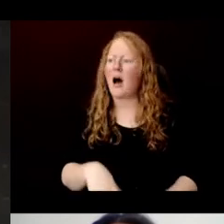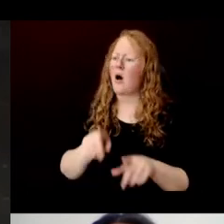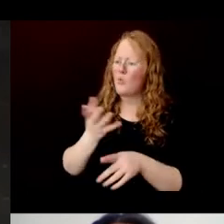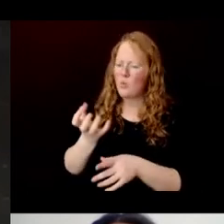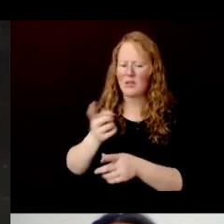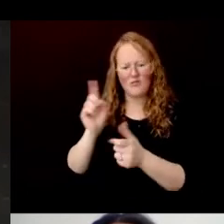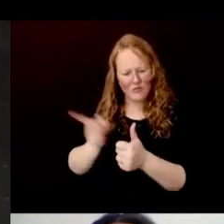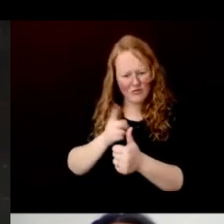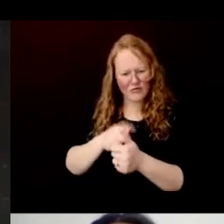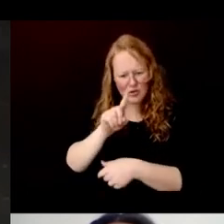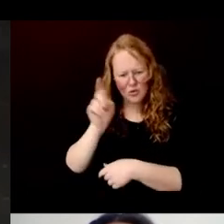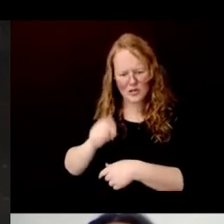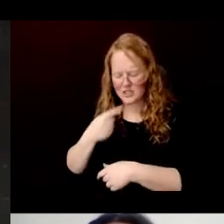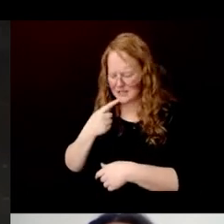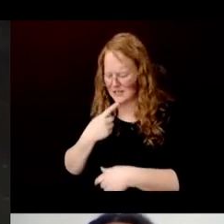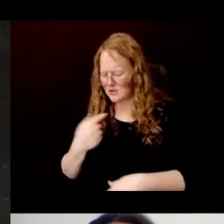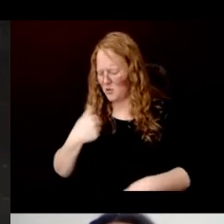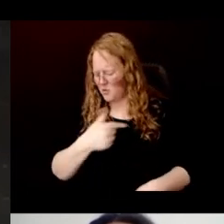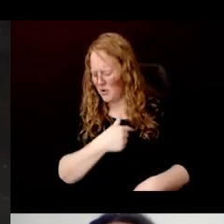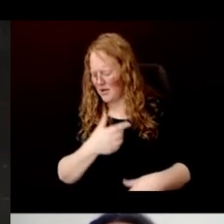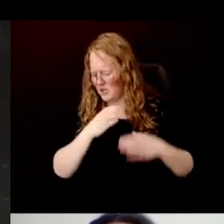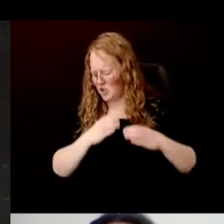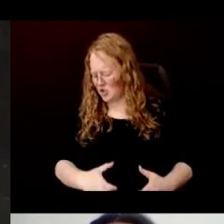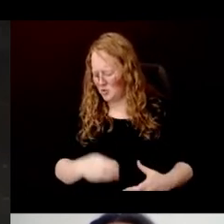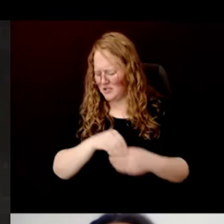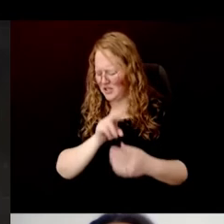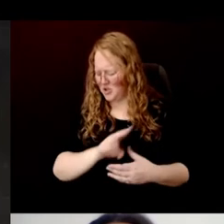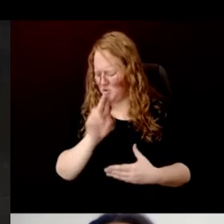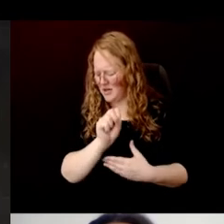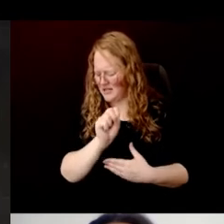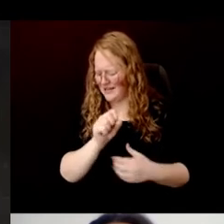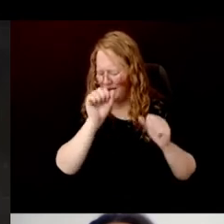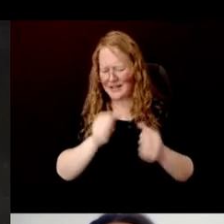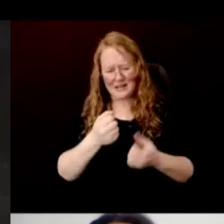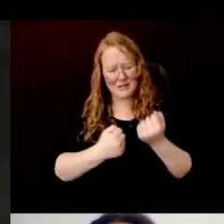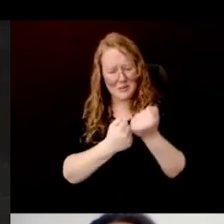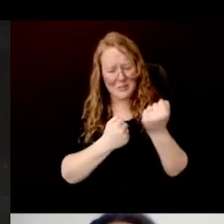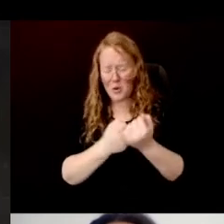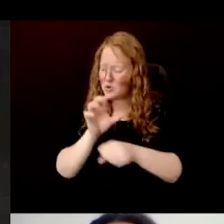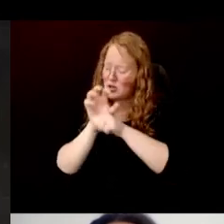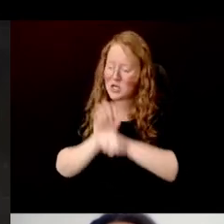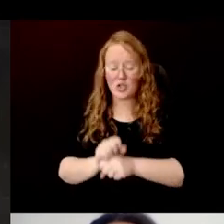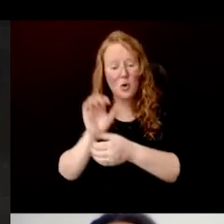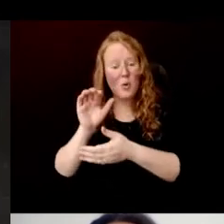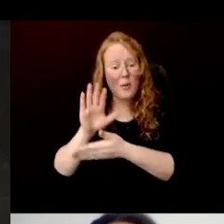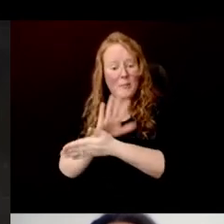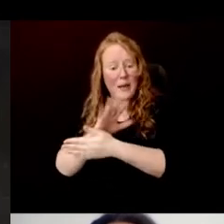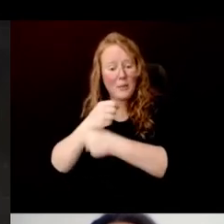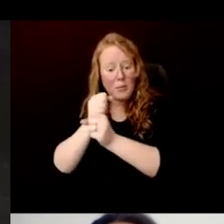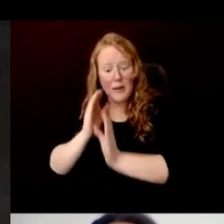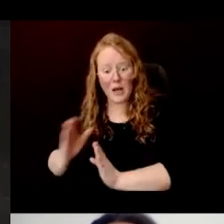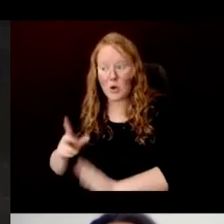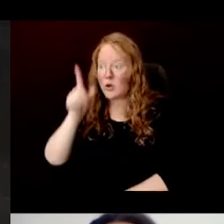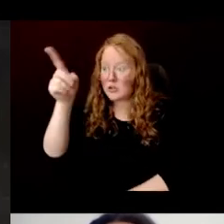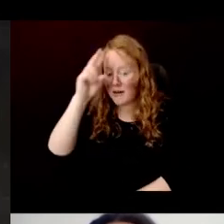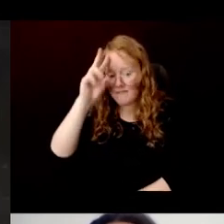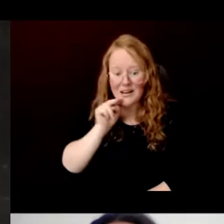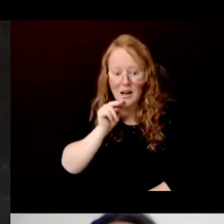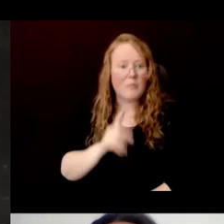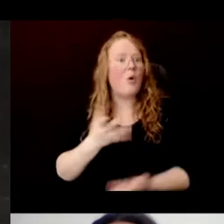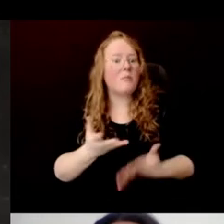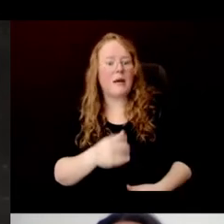"Are there ways we as consumers in the United States can support traditional paper makers in Vietnam or elsewhere where similar craft traditions survive?"